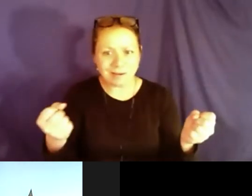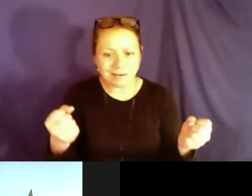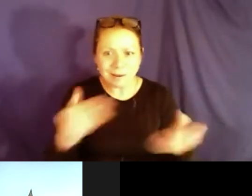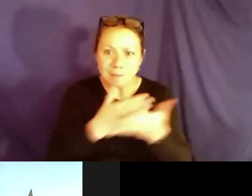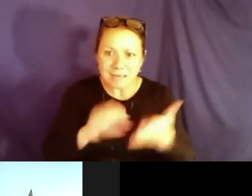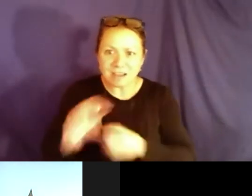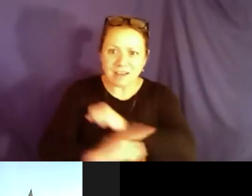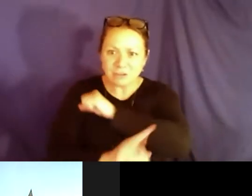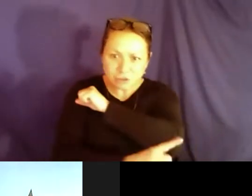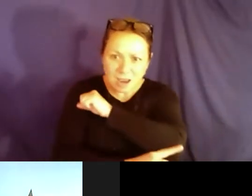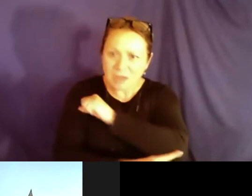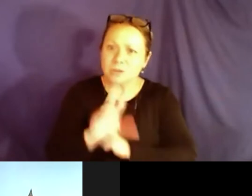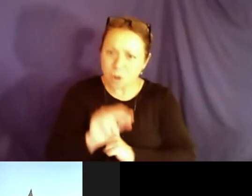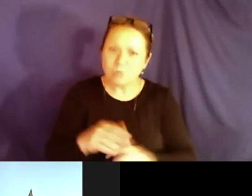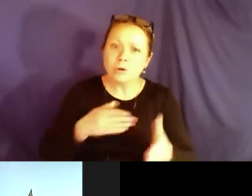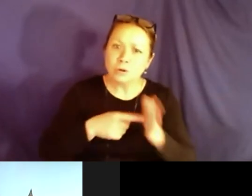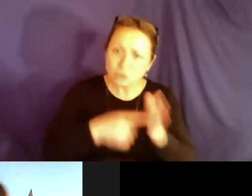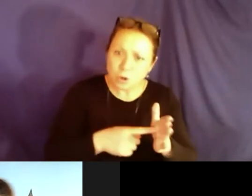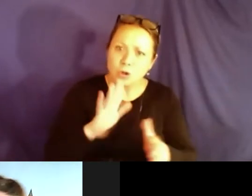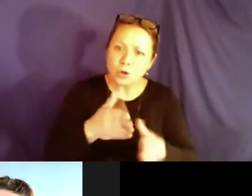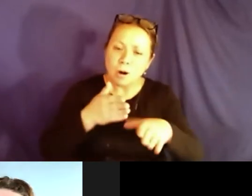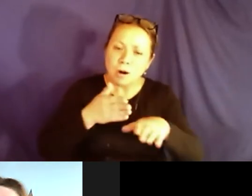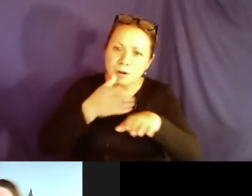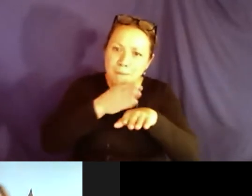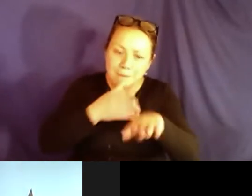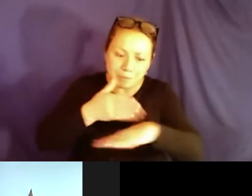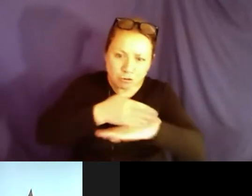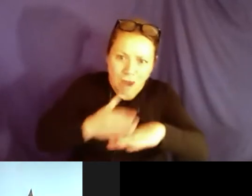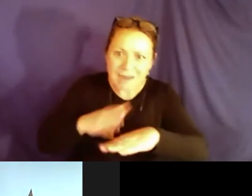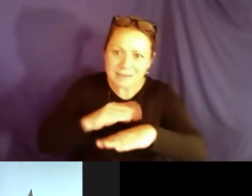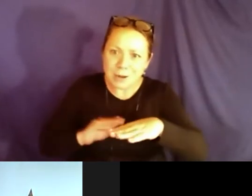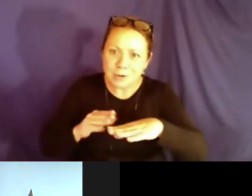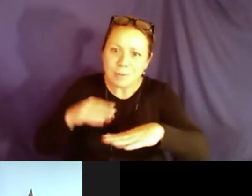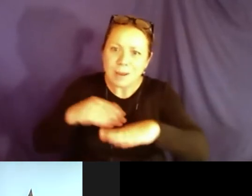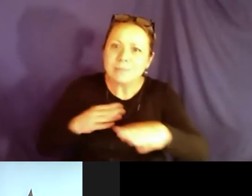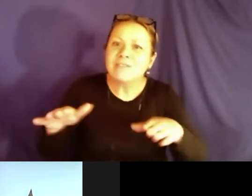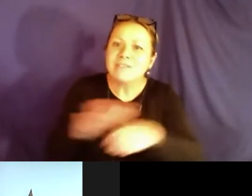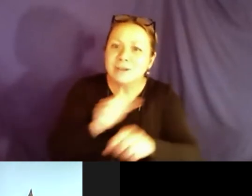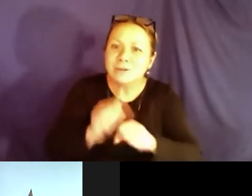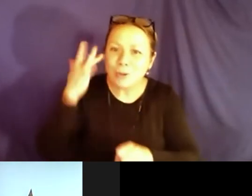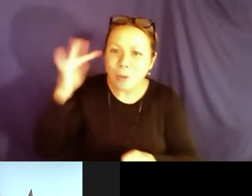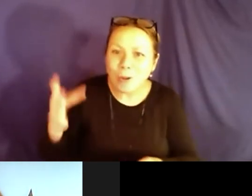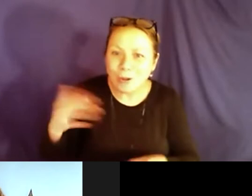do it. Show the world you are not just a broken piece of trash. Show them that